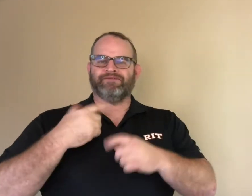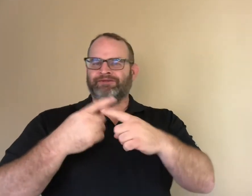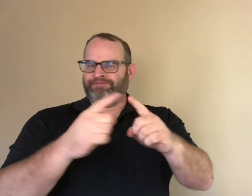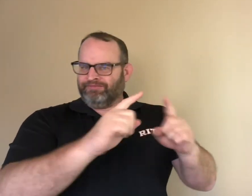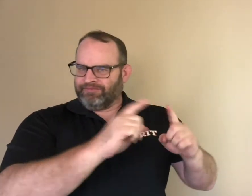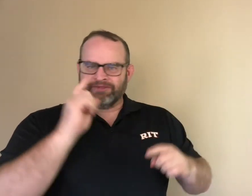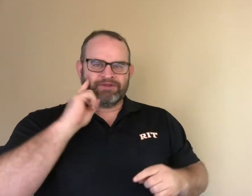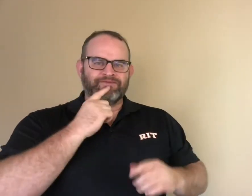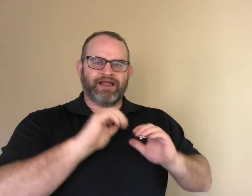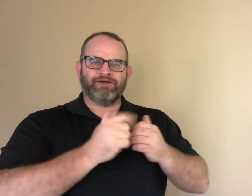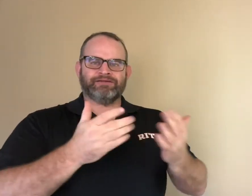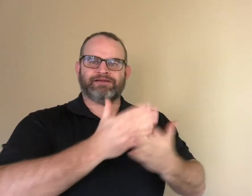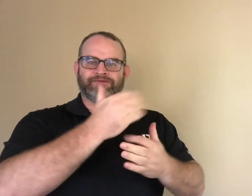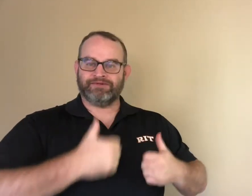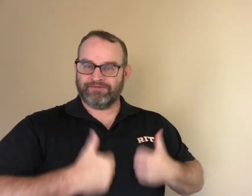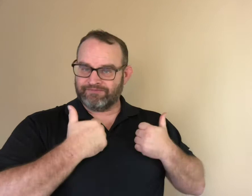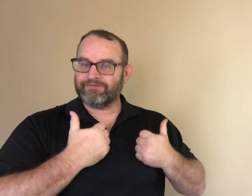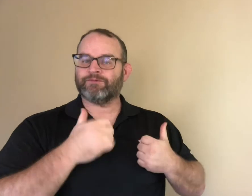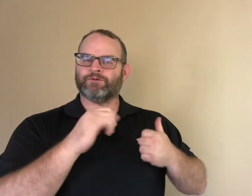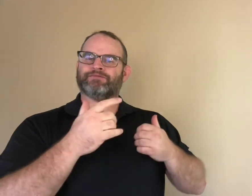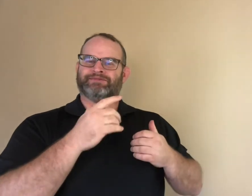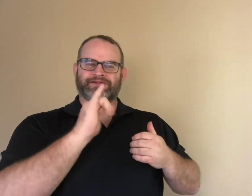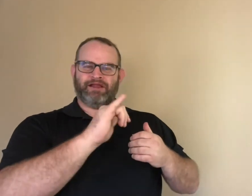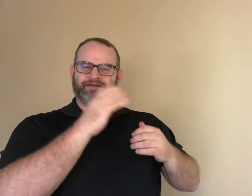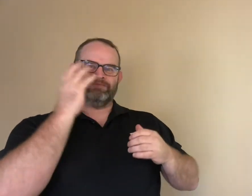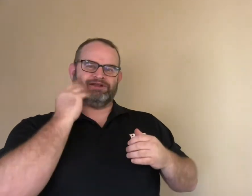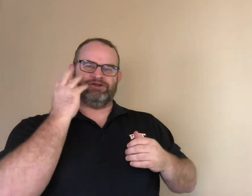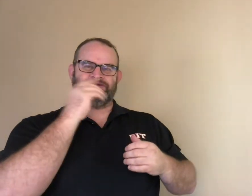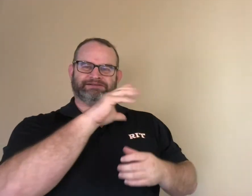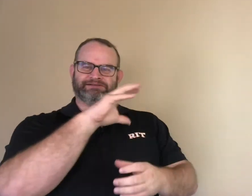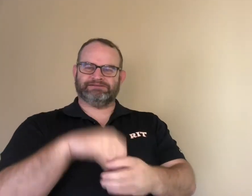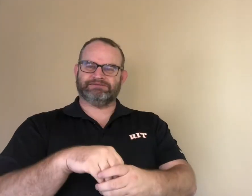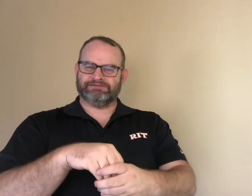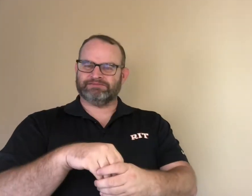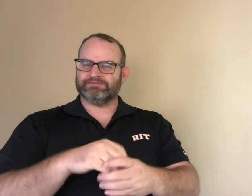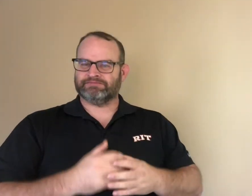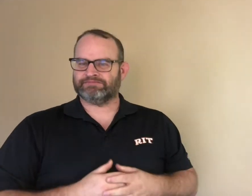In each country, there are deaf people who navigate life challenges successfully. We can incorporate their experiences into stories.